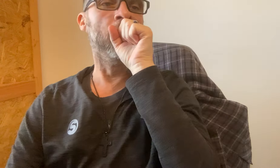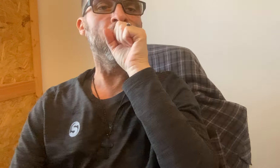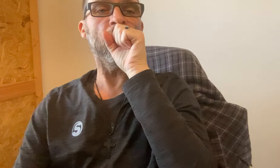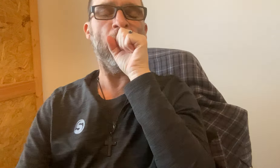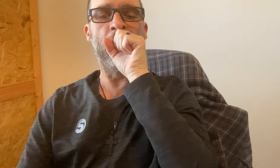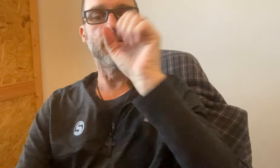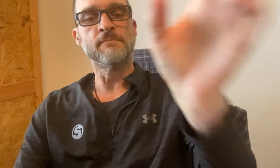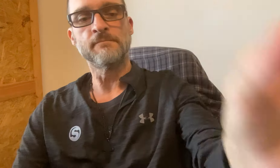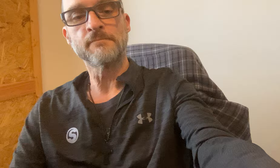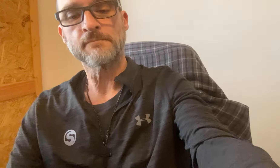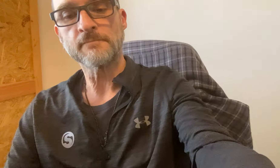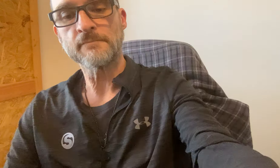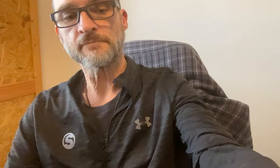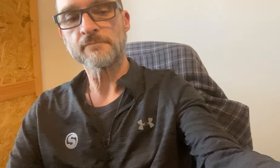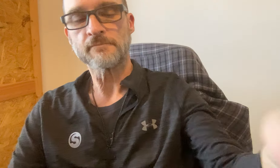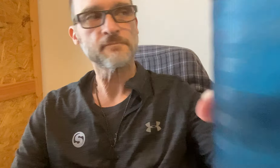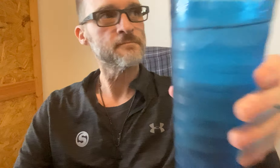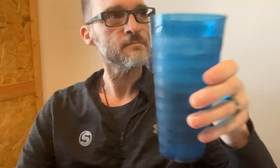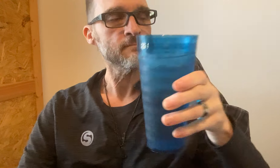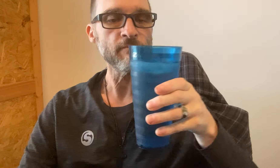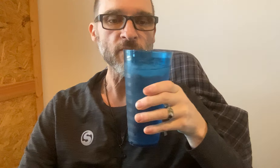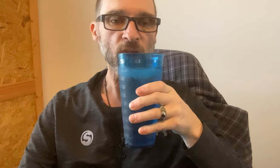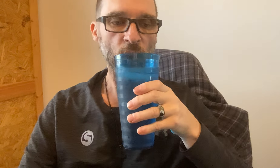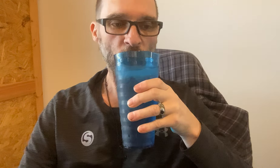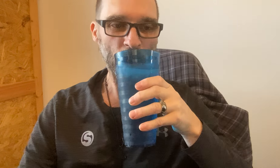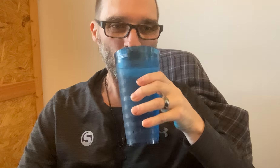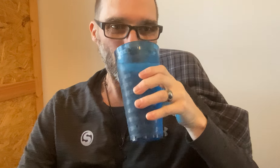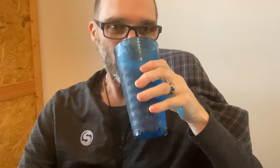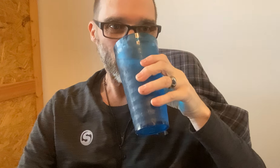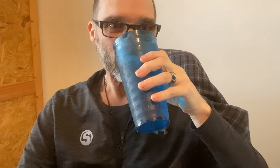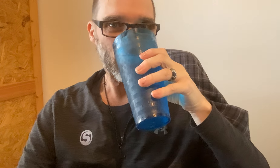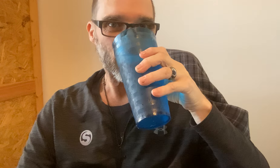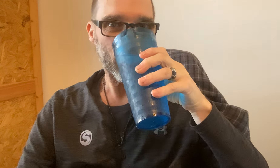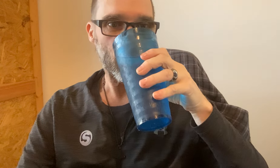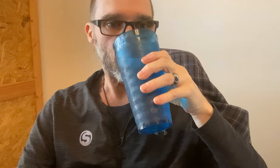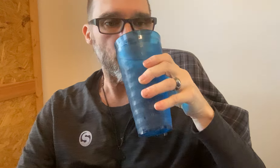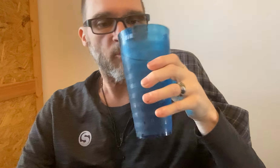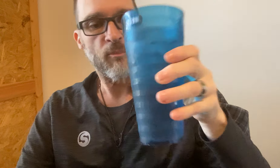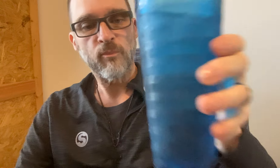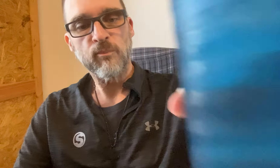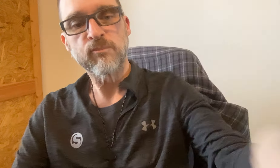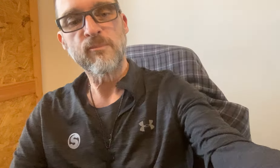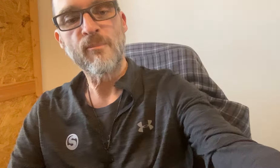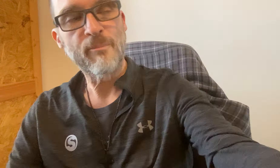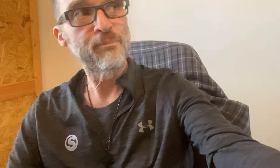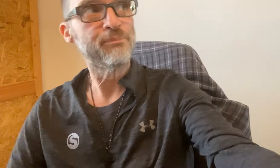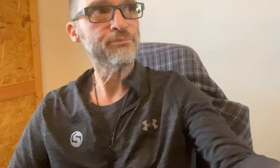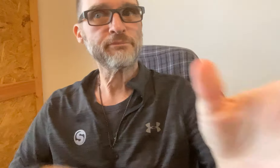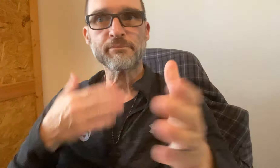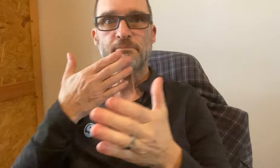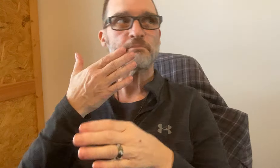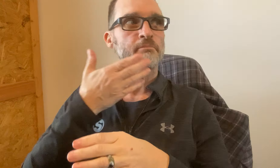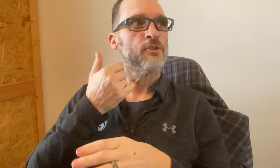*coughs*